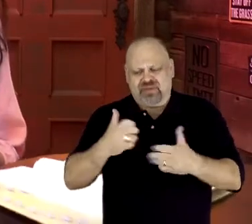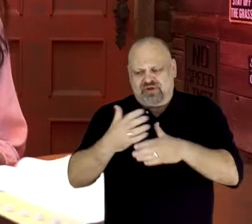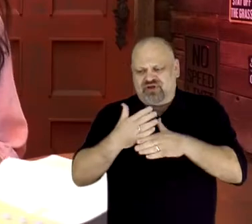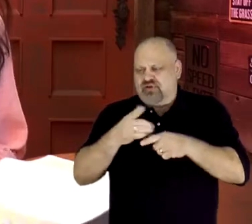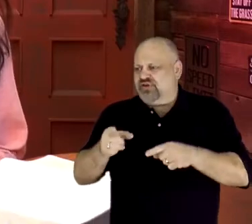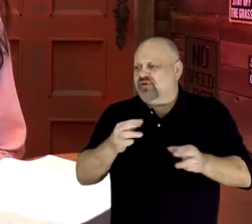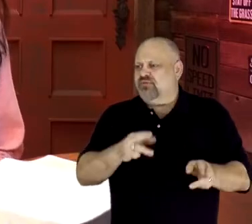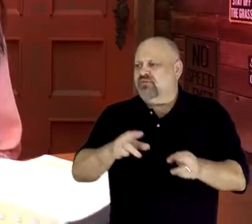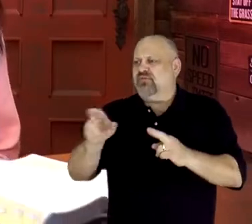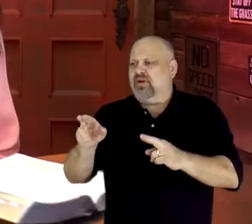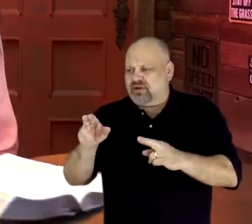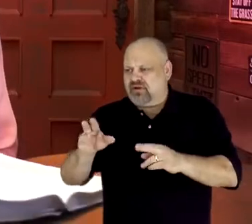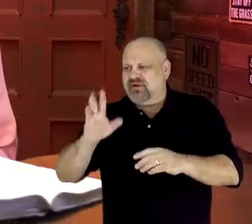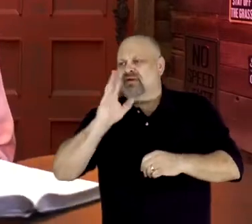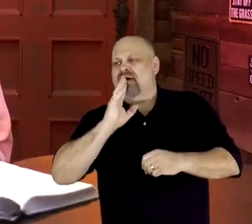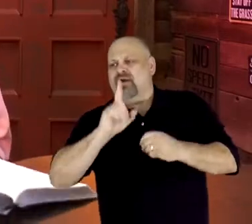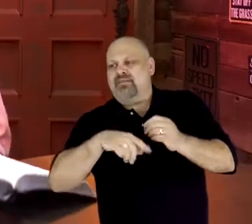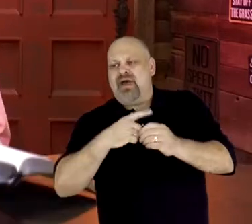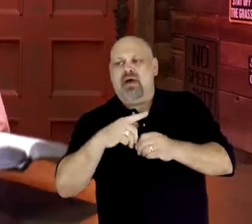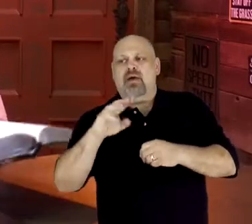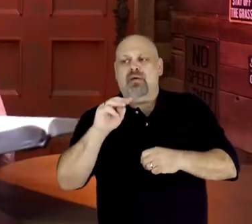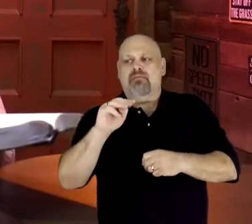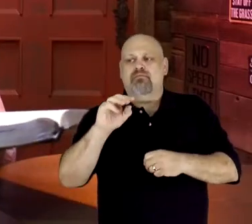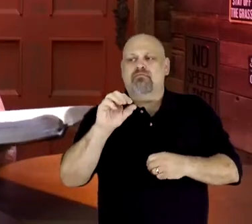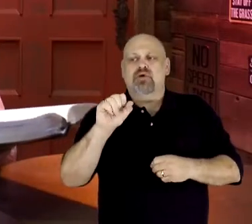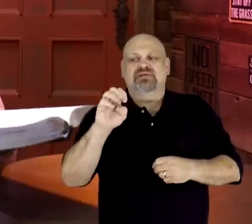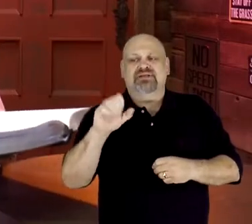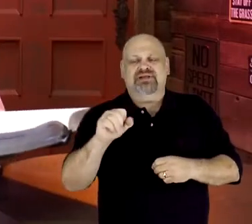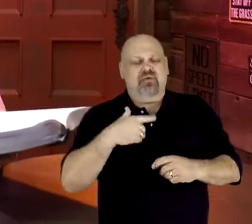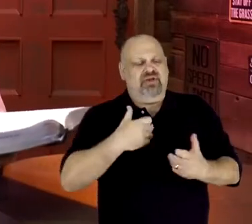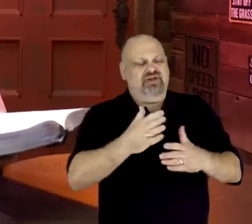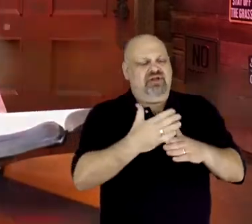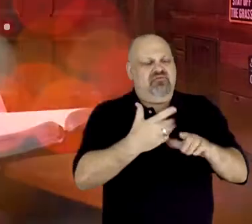speak about Moses–from Psalm 113, verse 3, it says: